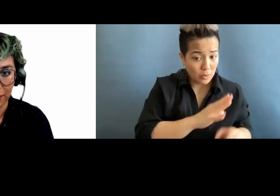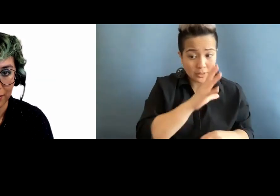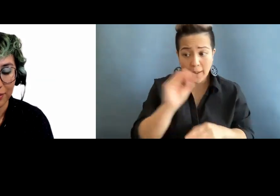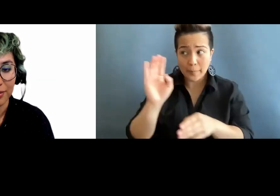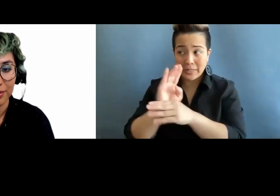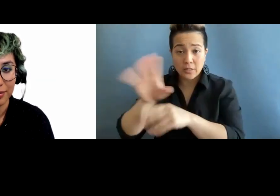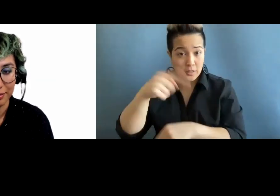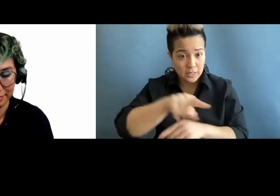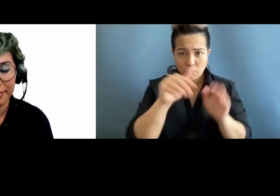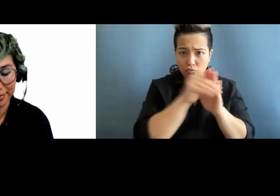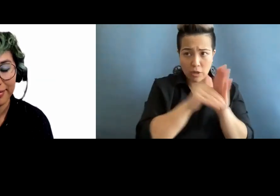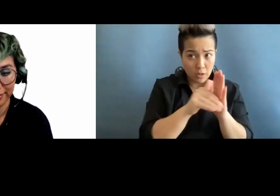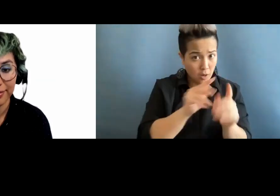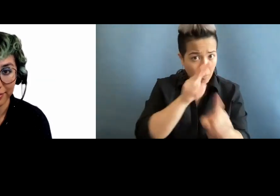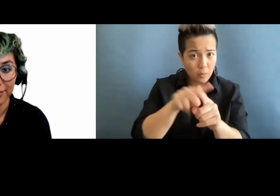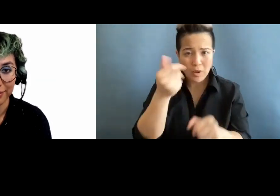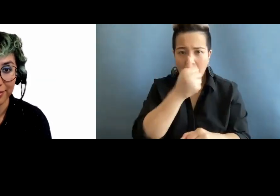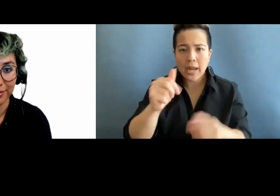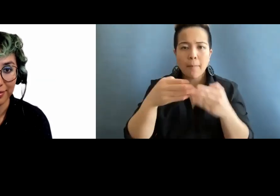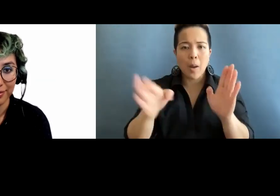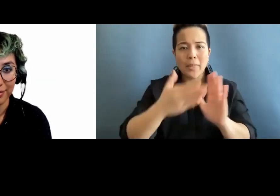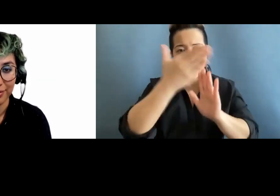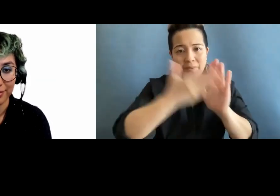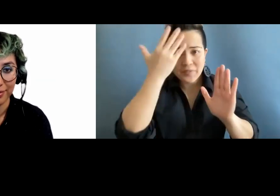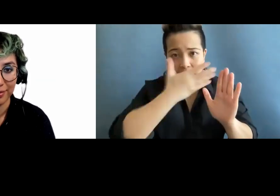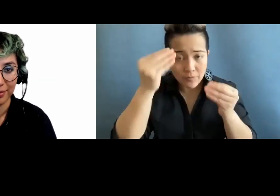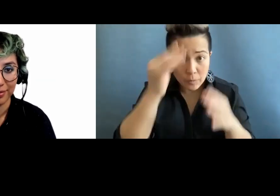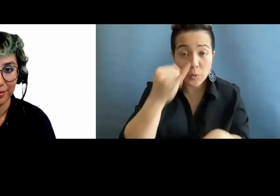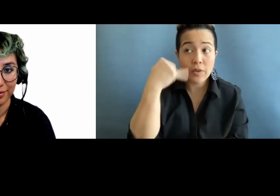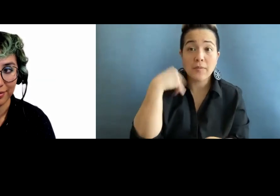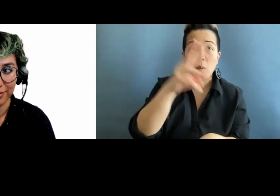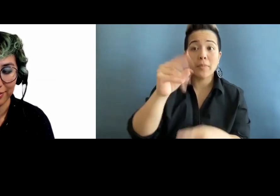to anyone with information that's public facing. If you have a website that's public facing, i.e.,